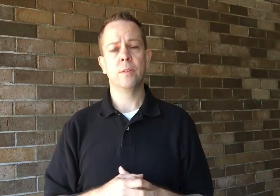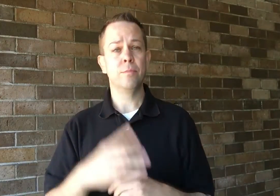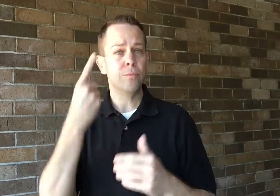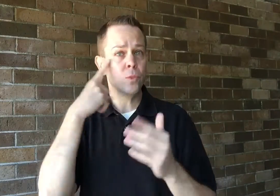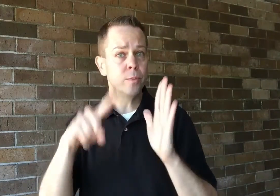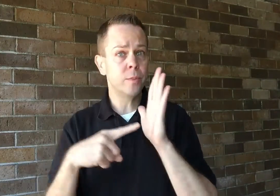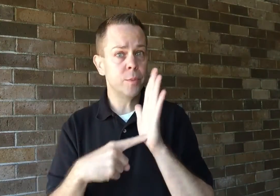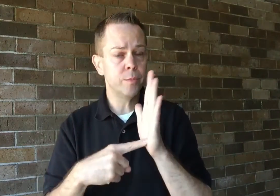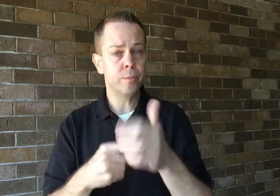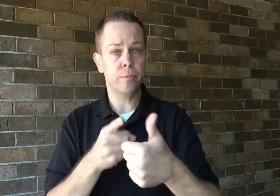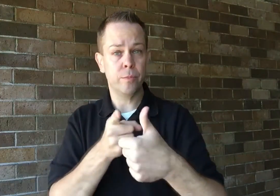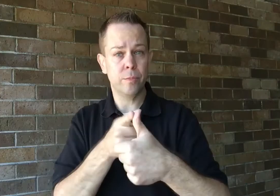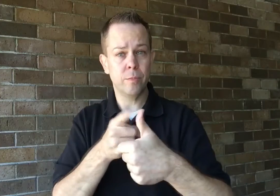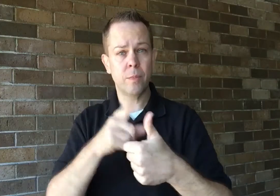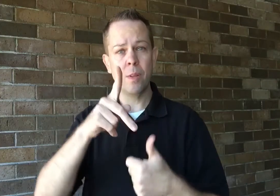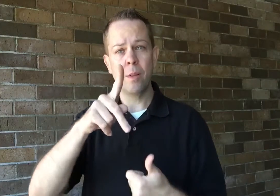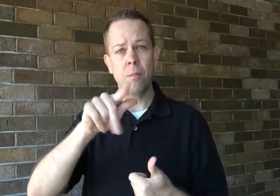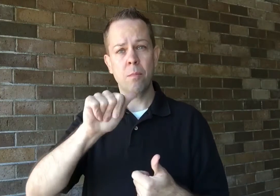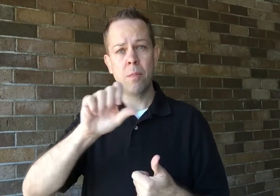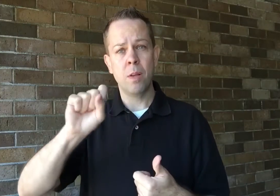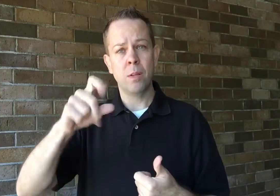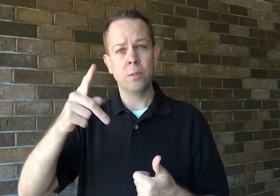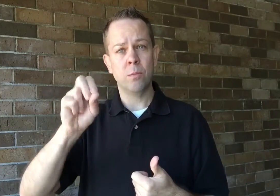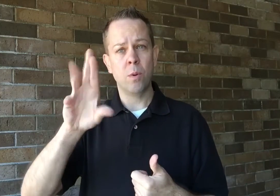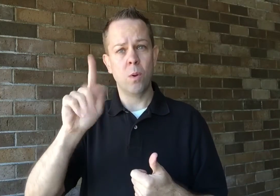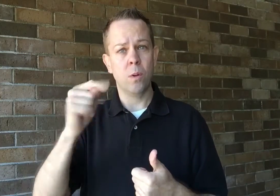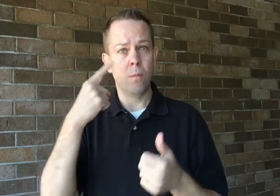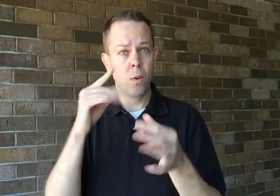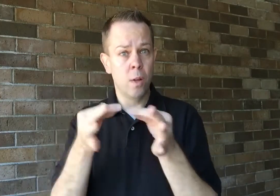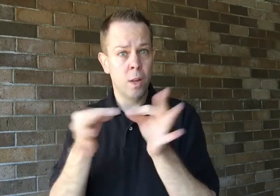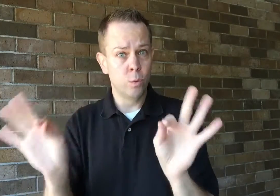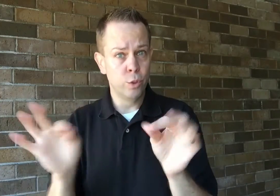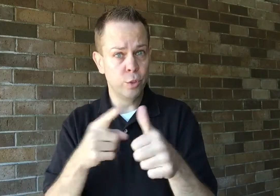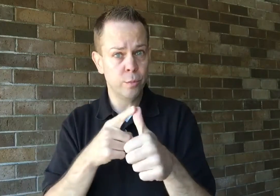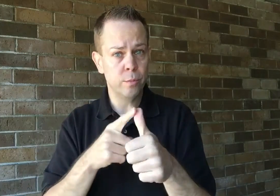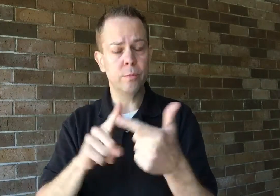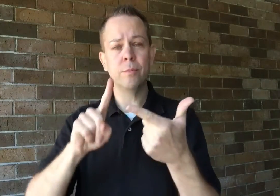A few examples include Passport to Language,